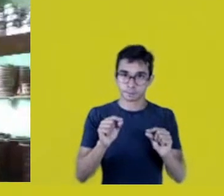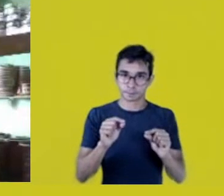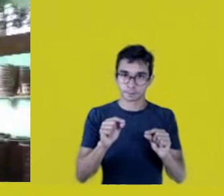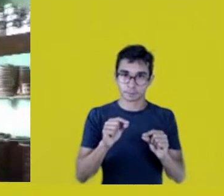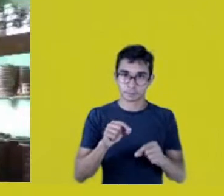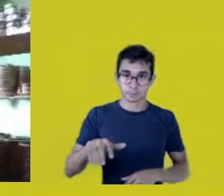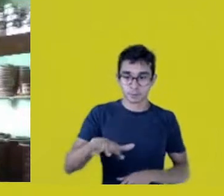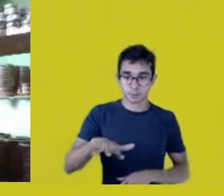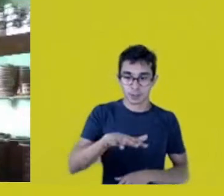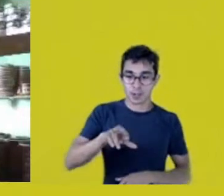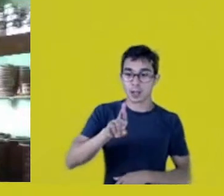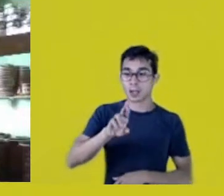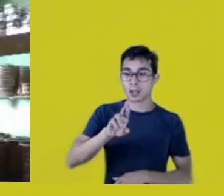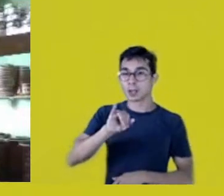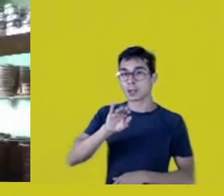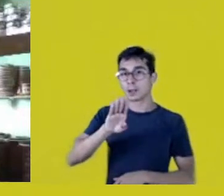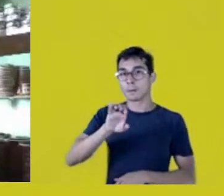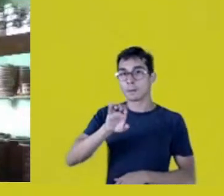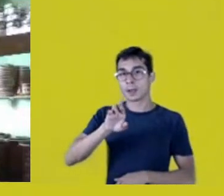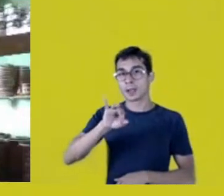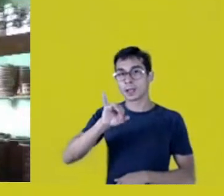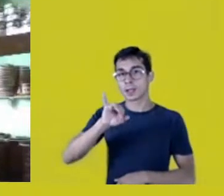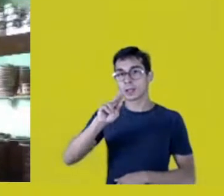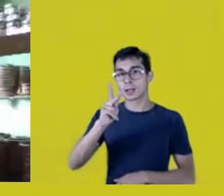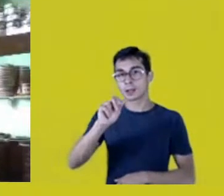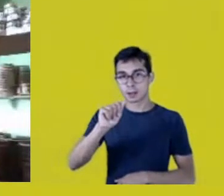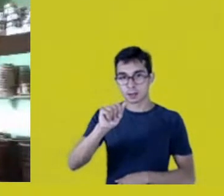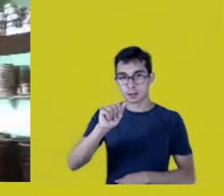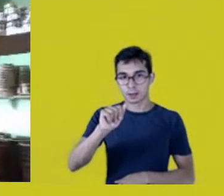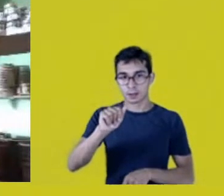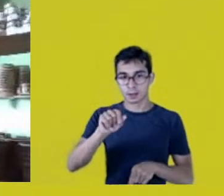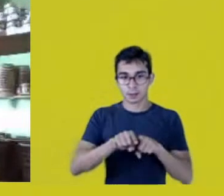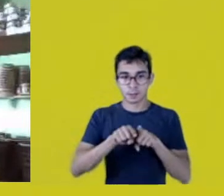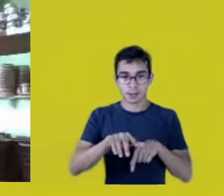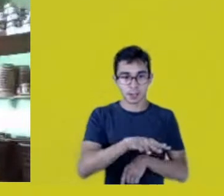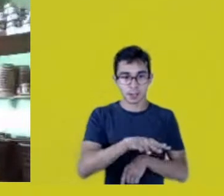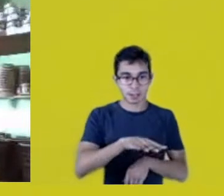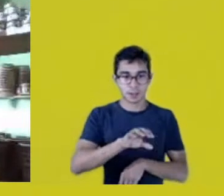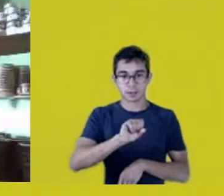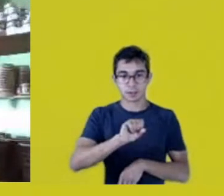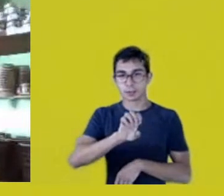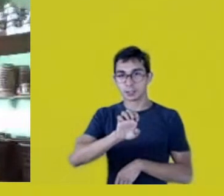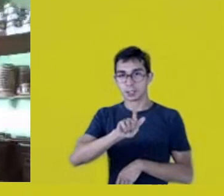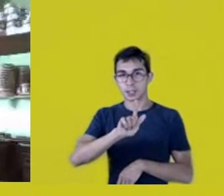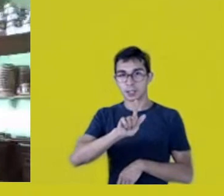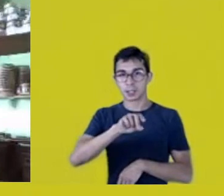near rubber tree groves the Native way of life should be preserved